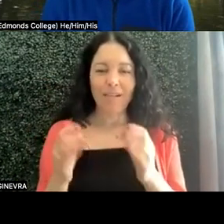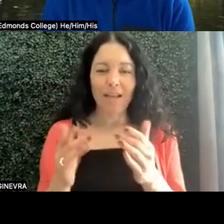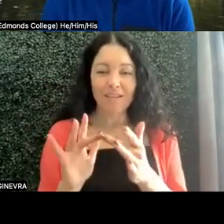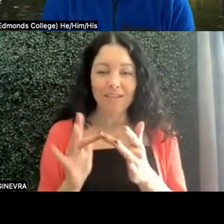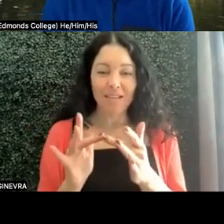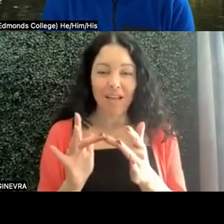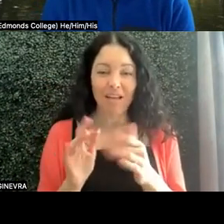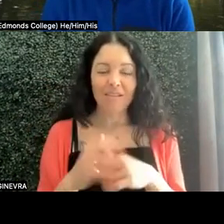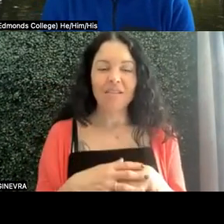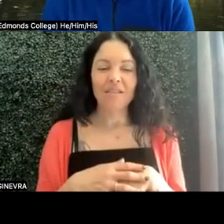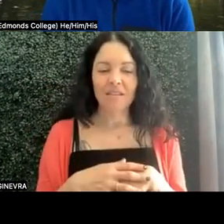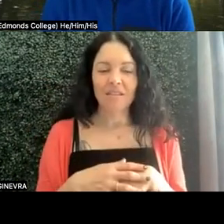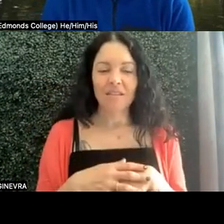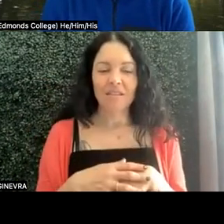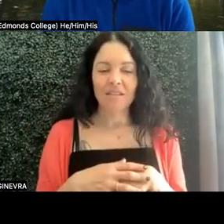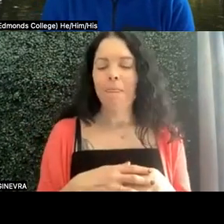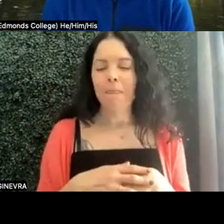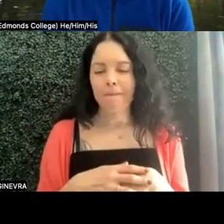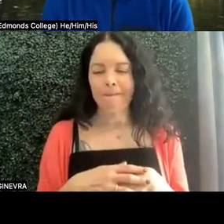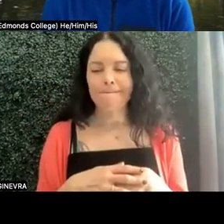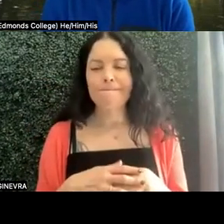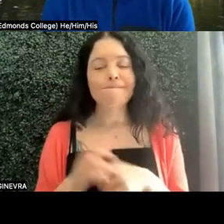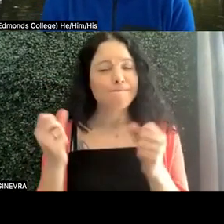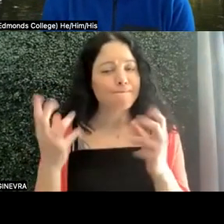There's a lot more, I think, often when something's